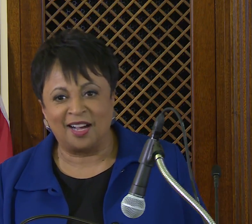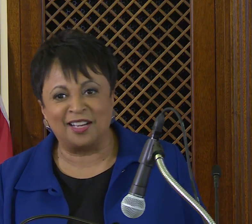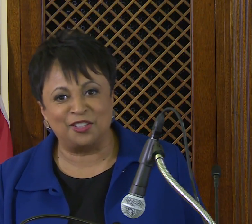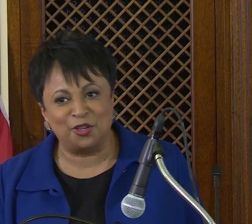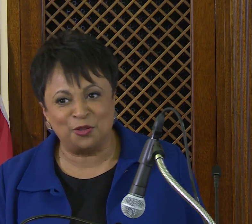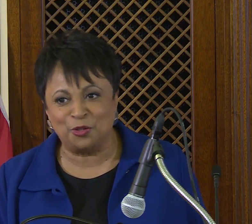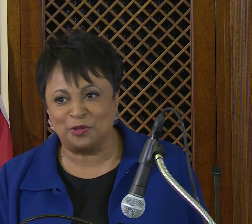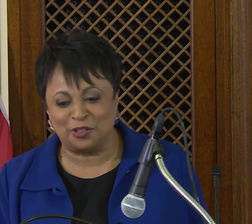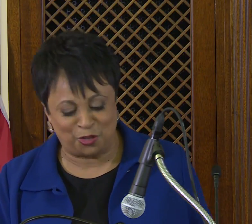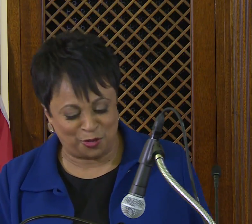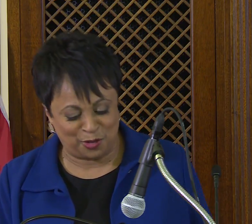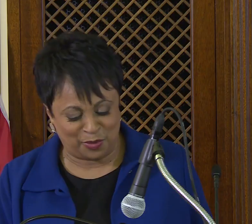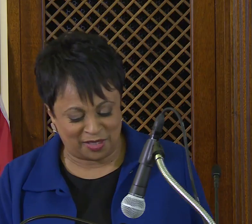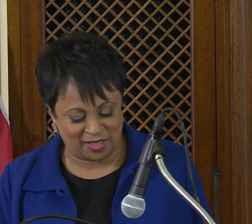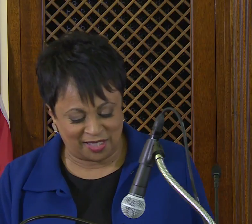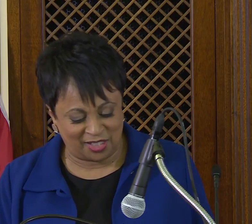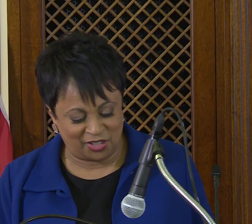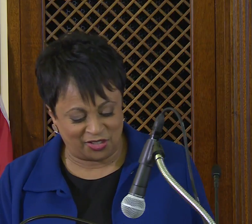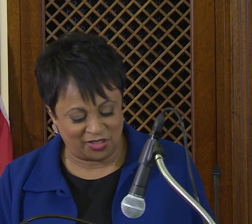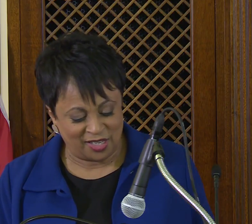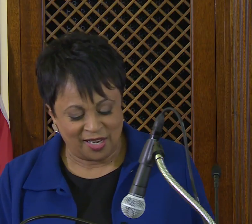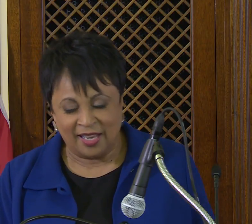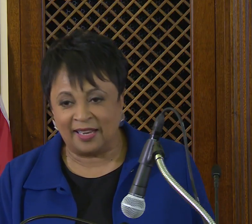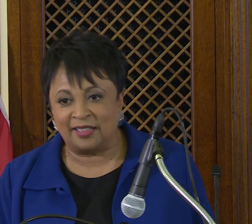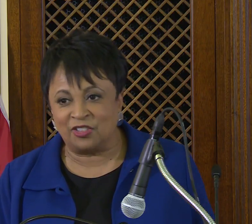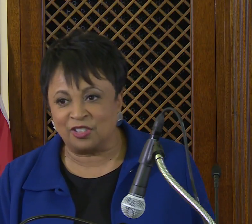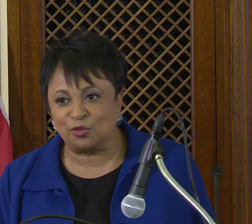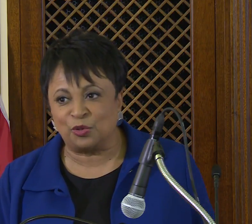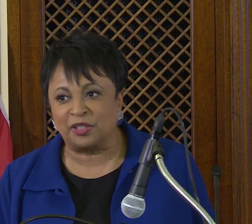I know you will enjoy the presentations, and I just want